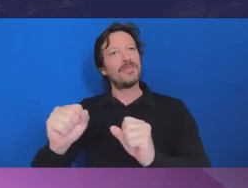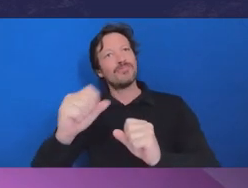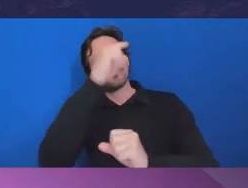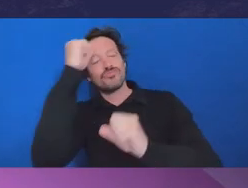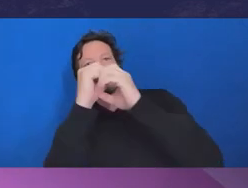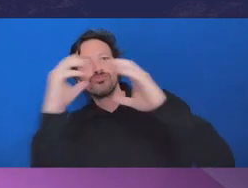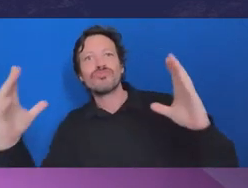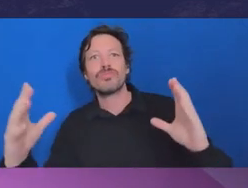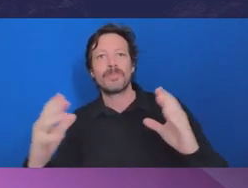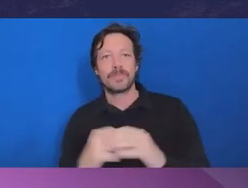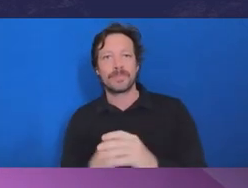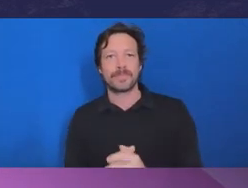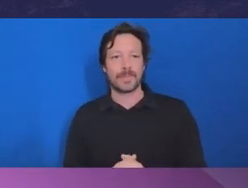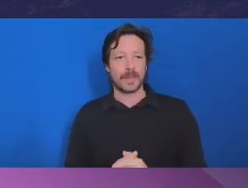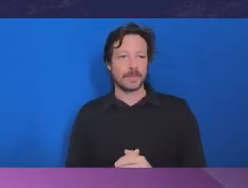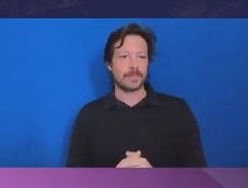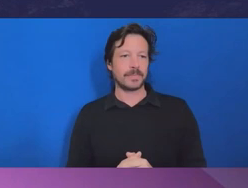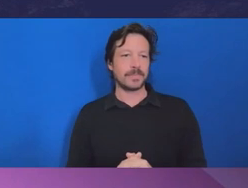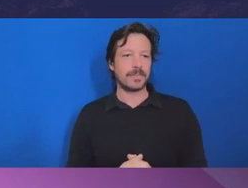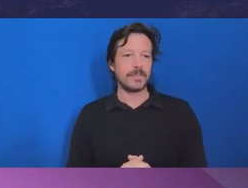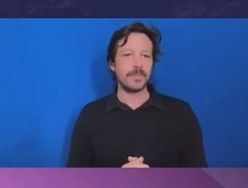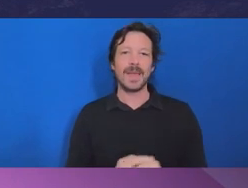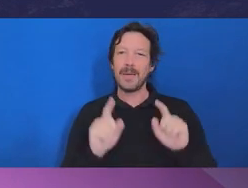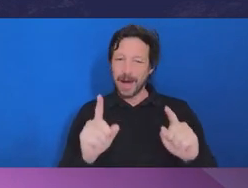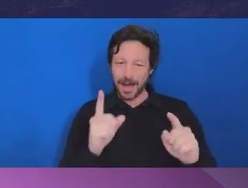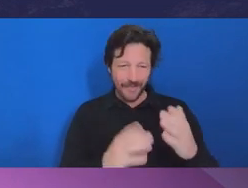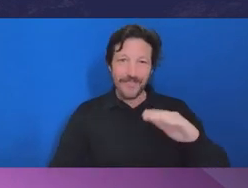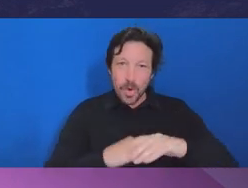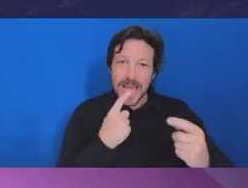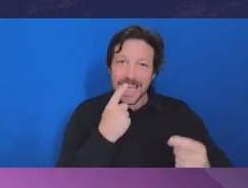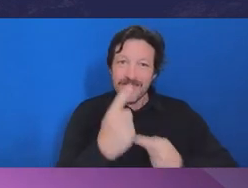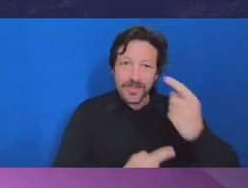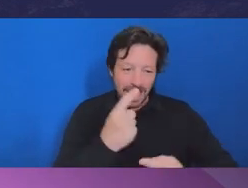without necessarily giving all the information that would be required and demanded